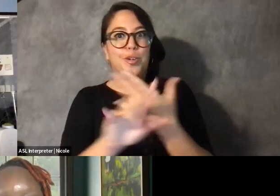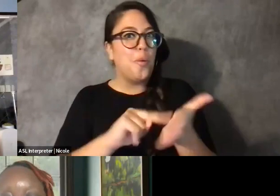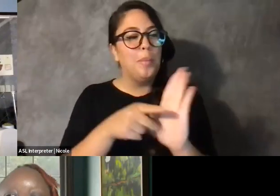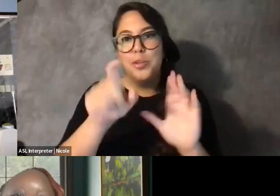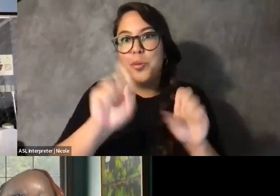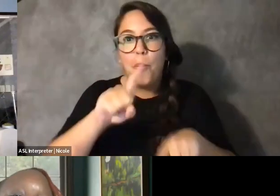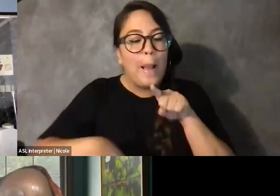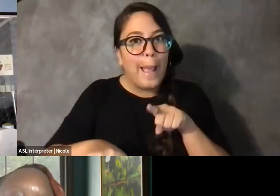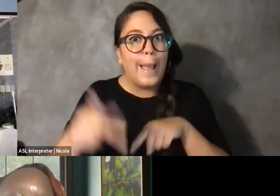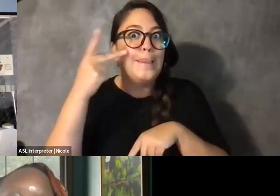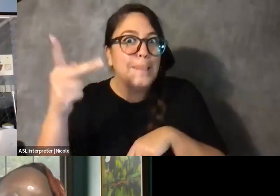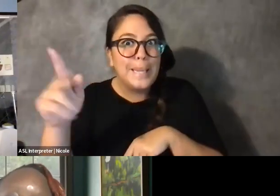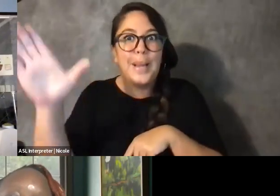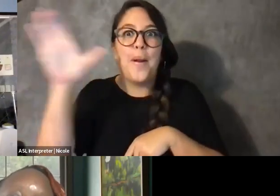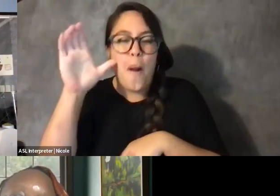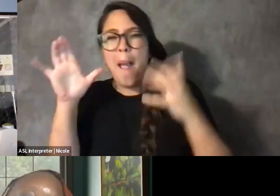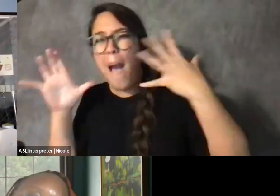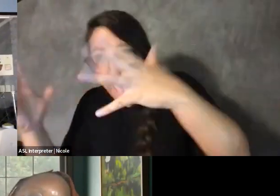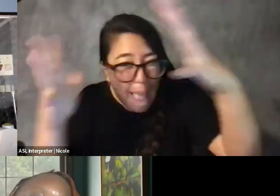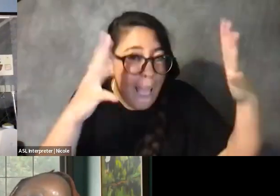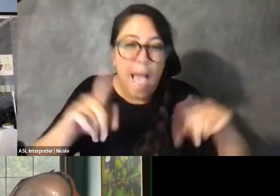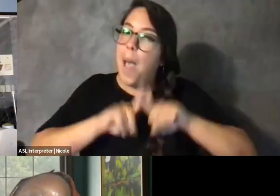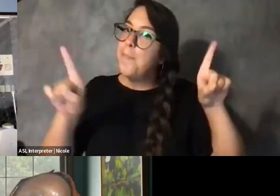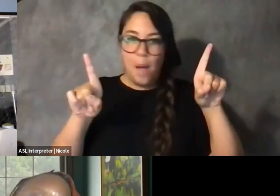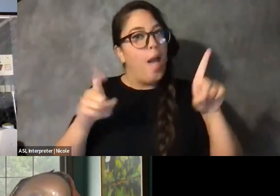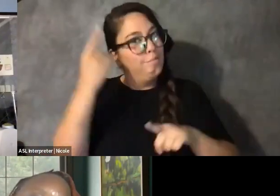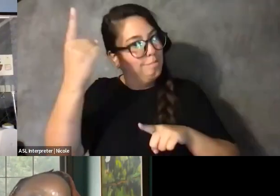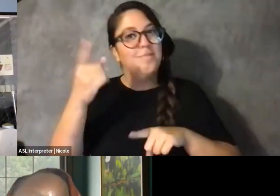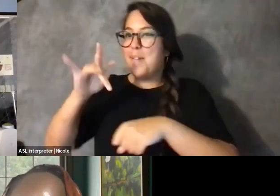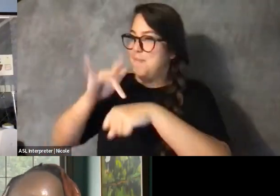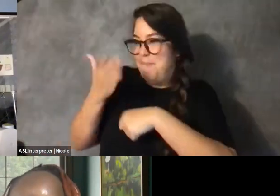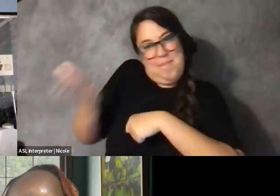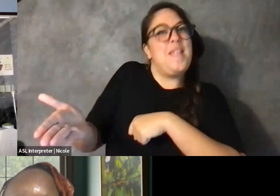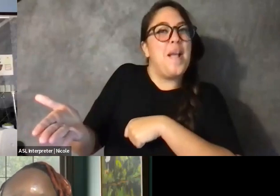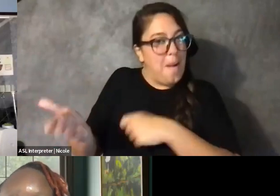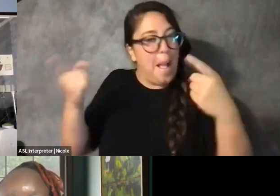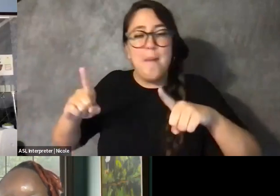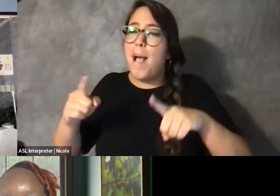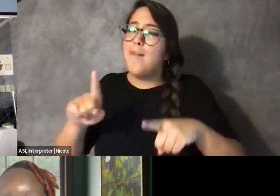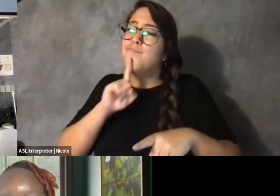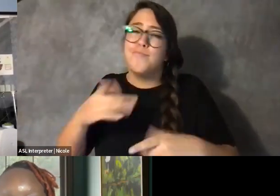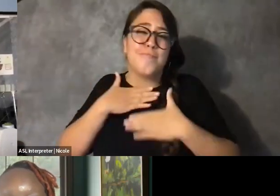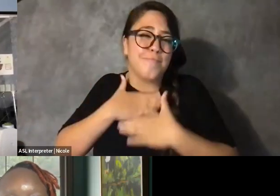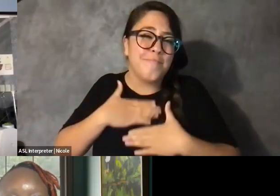but I'm so confident it is there and I'm just so grateful. So with that, we're going to put up a slide